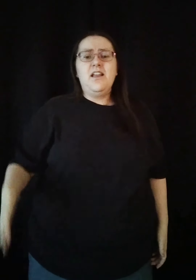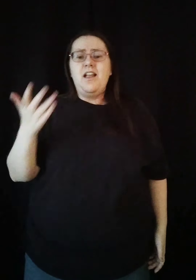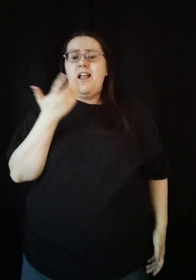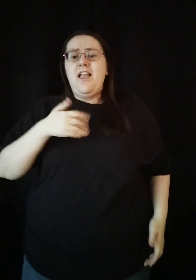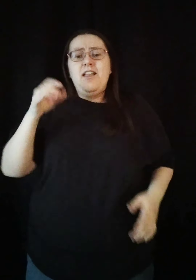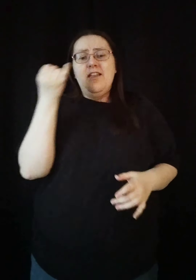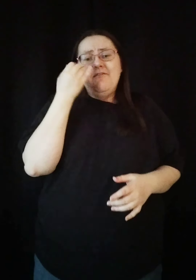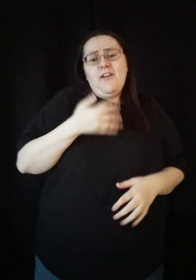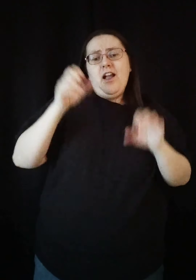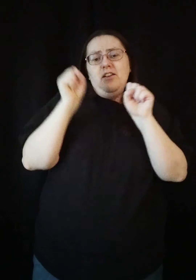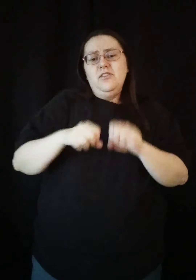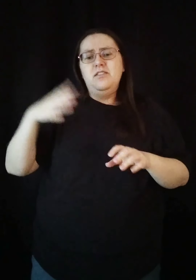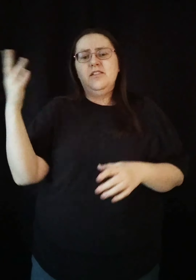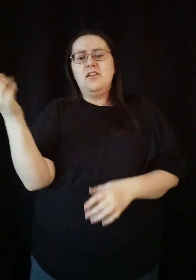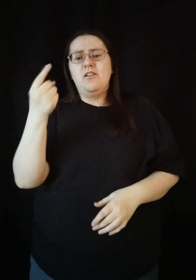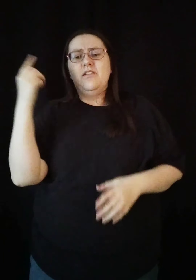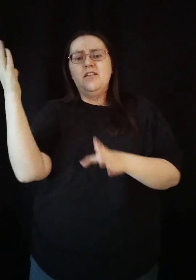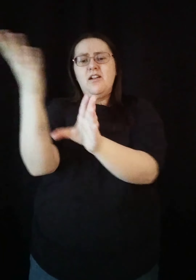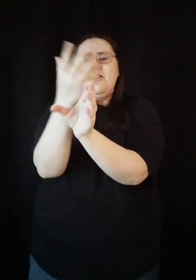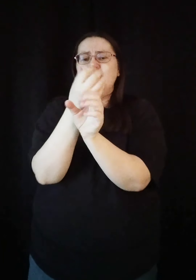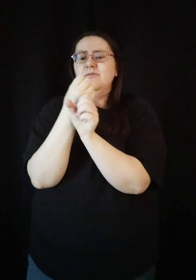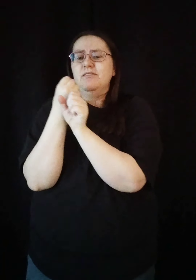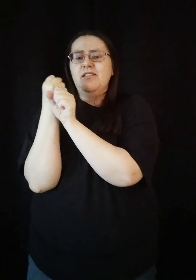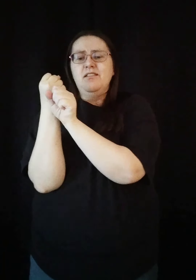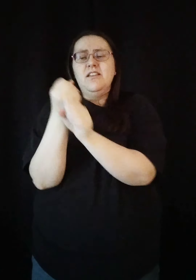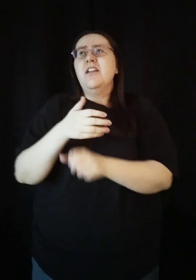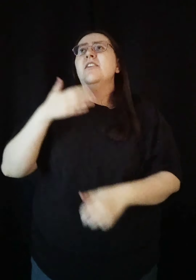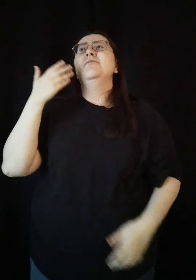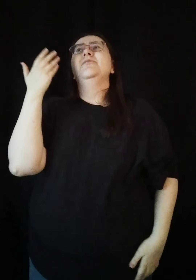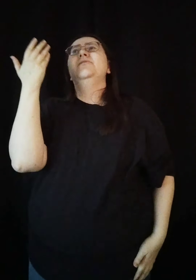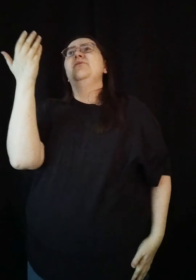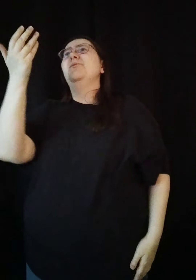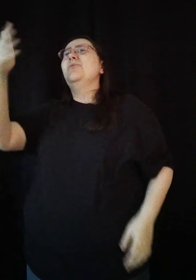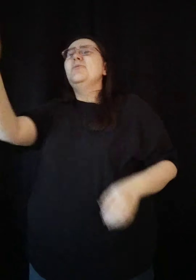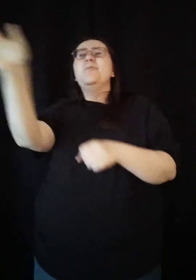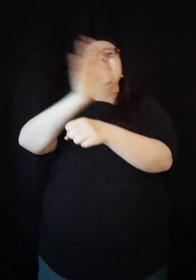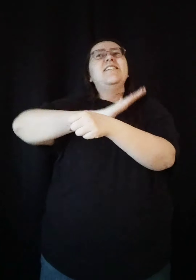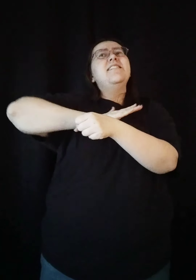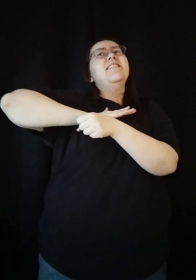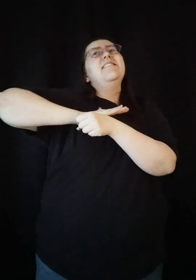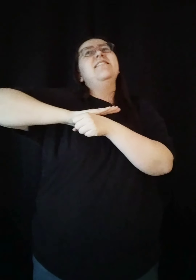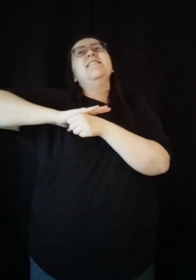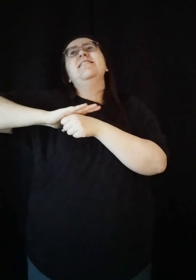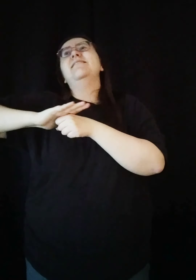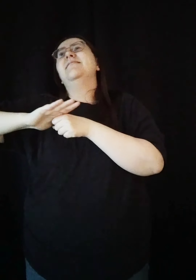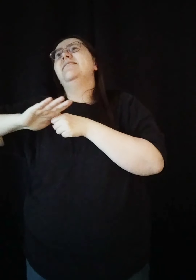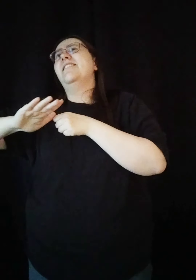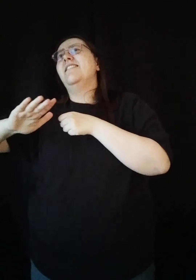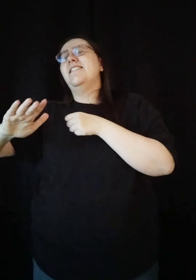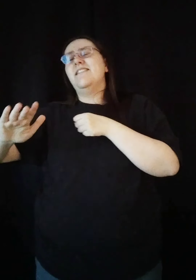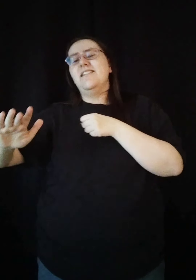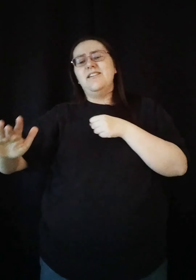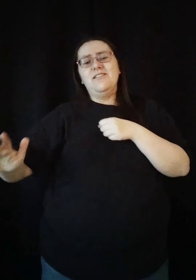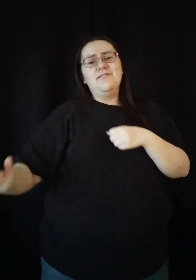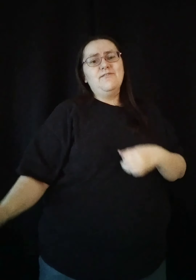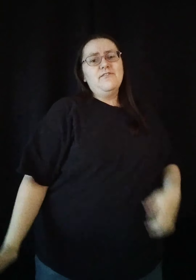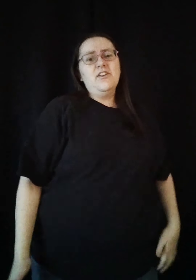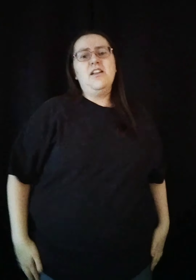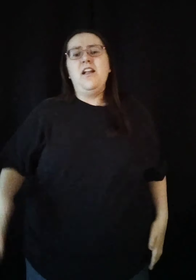If I could just hold on To You enough